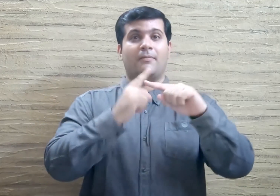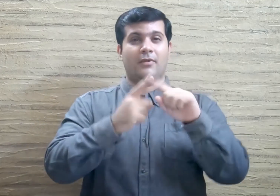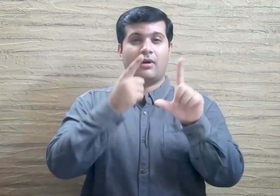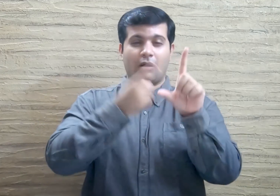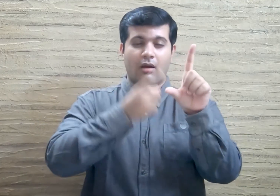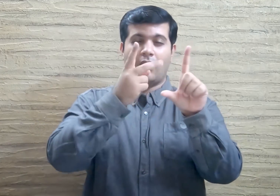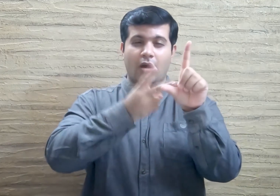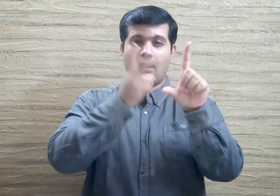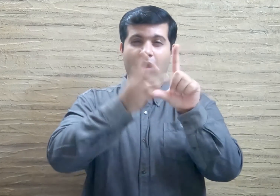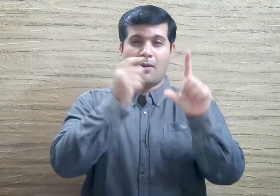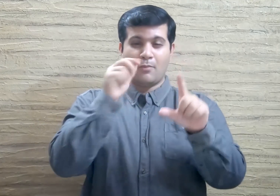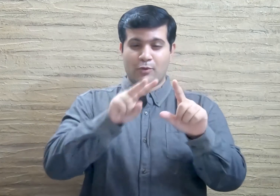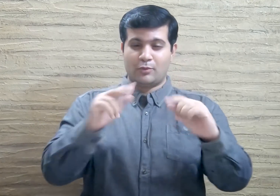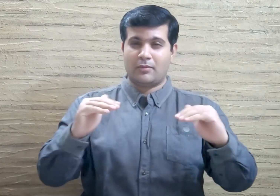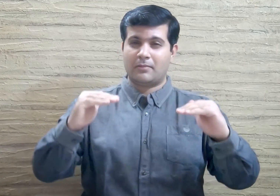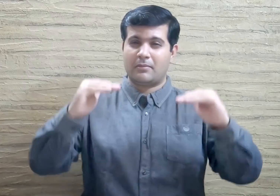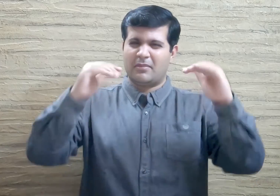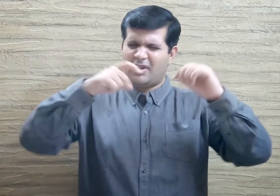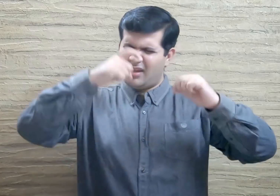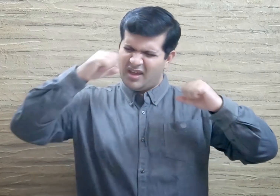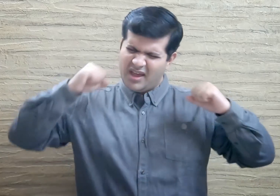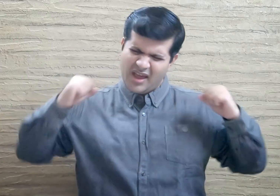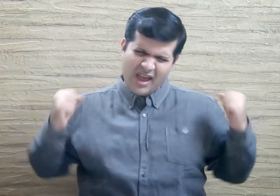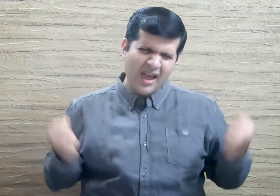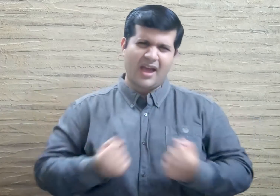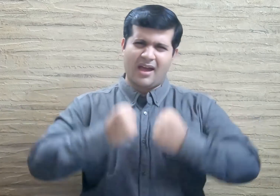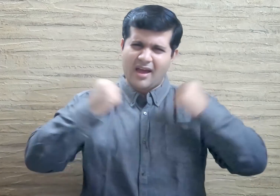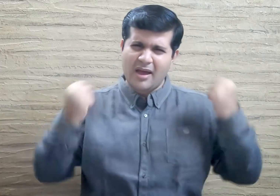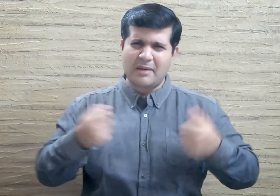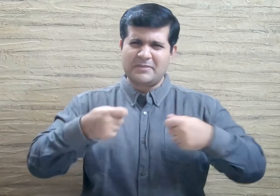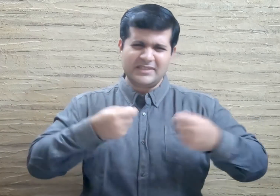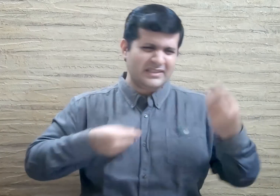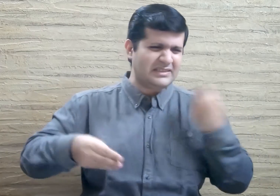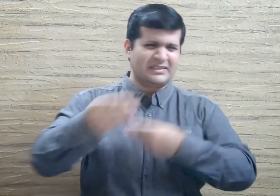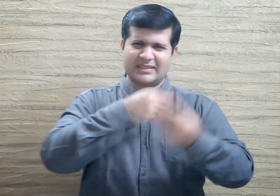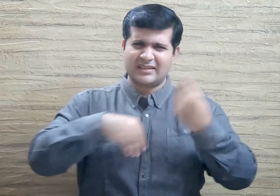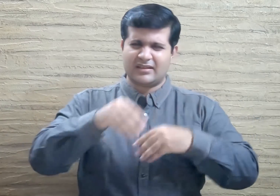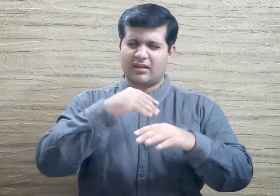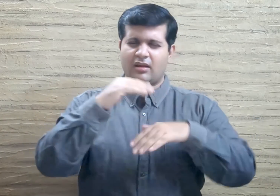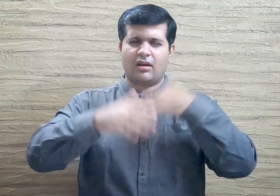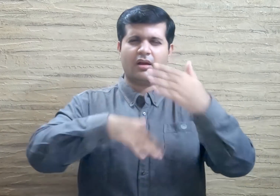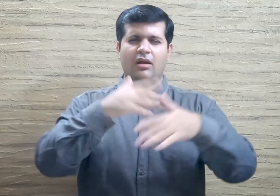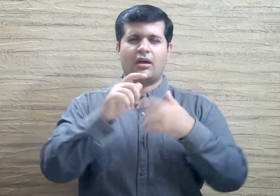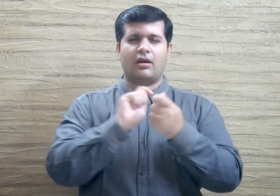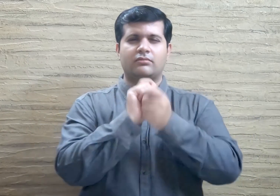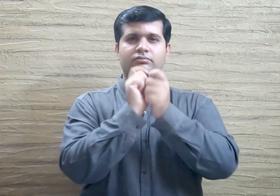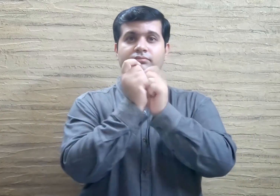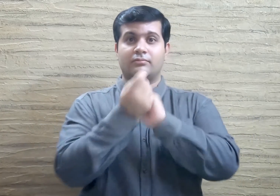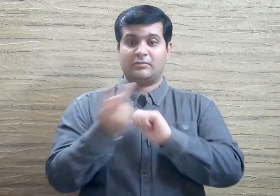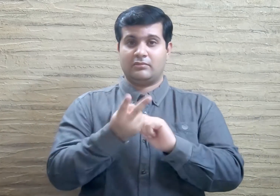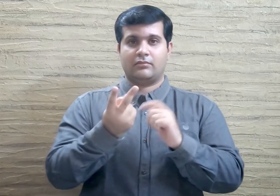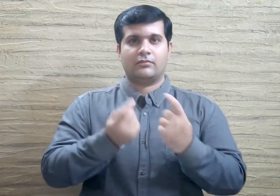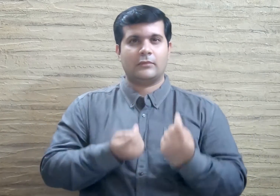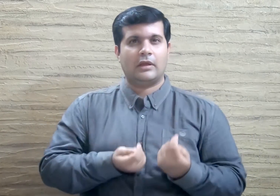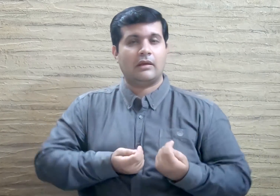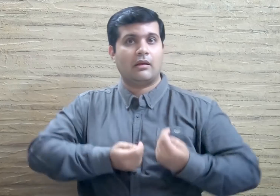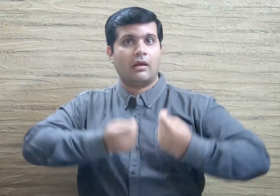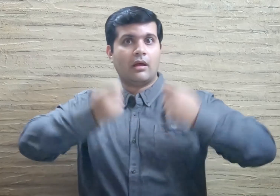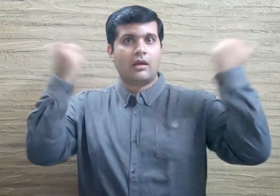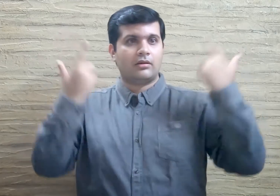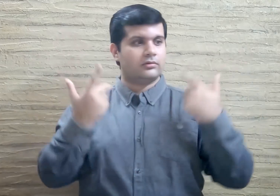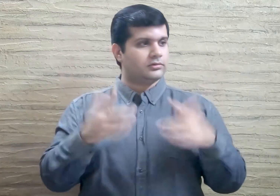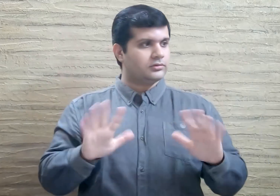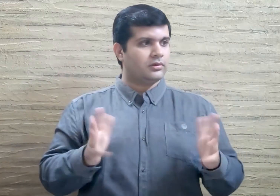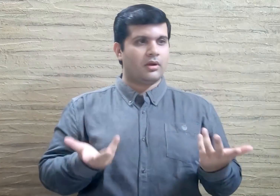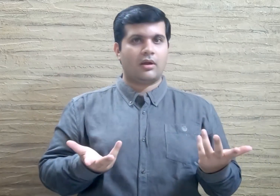Within a few years they worked very hard and became very rich.